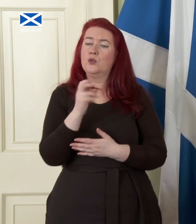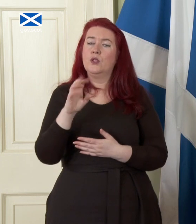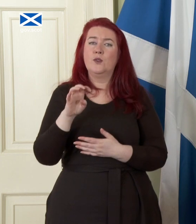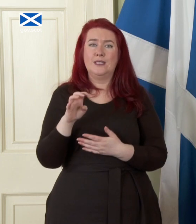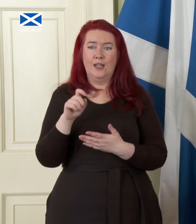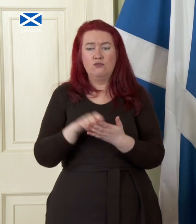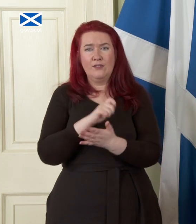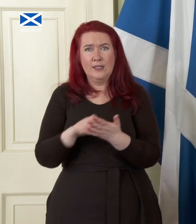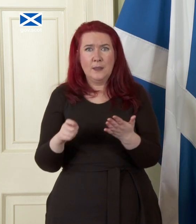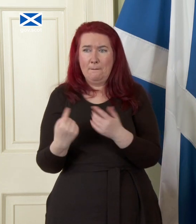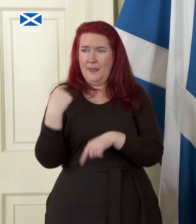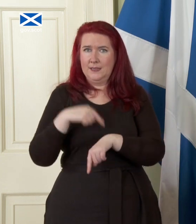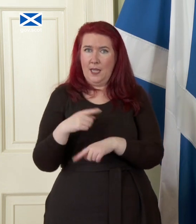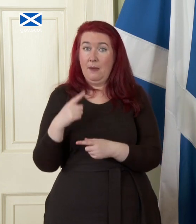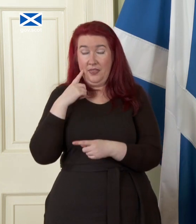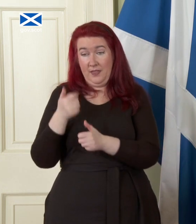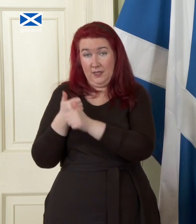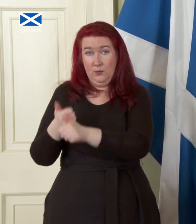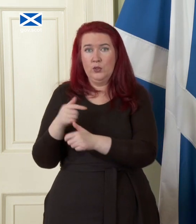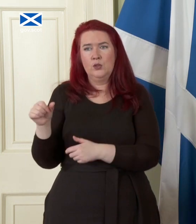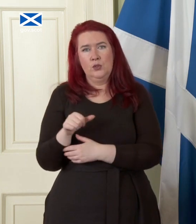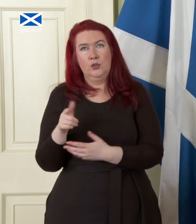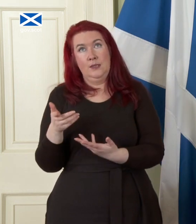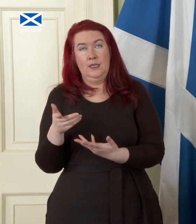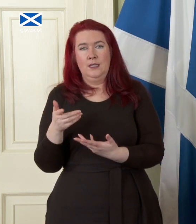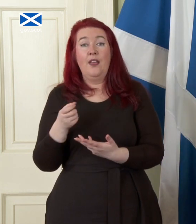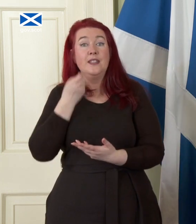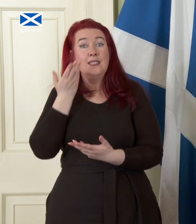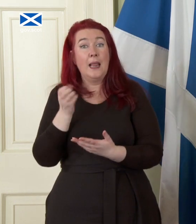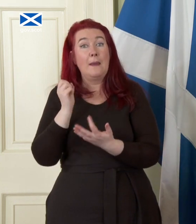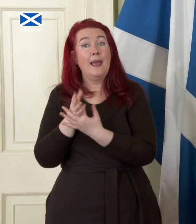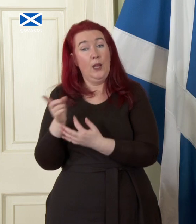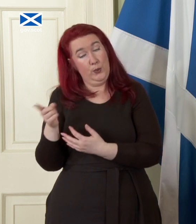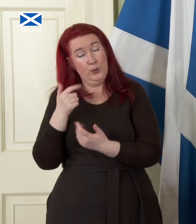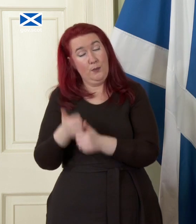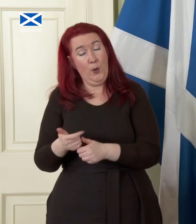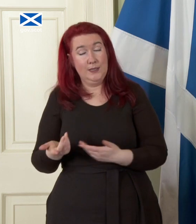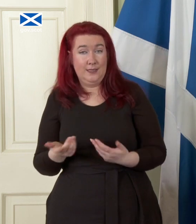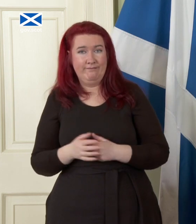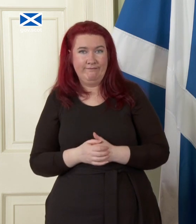if memory says me correctly probably supported by the The Daily Mail so we're not going to put